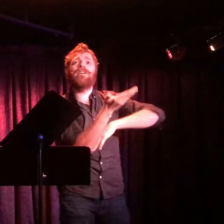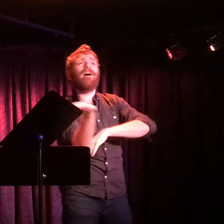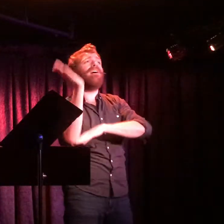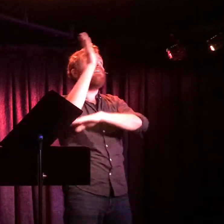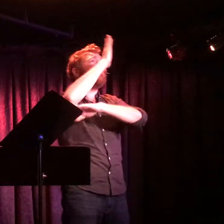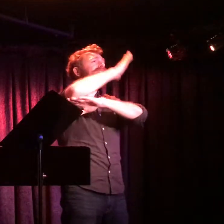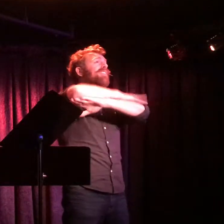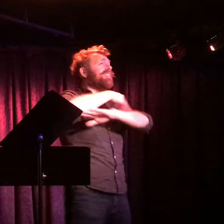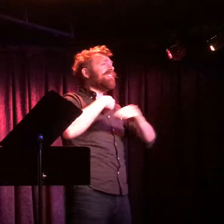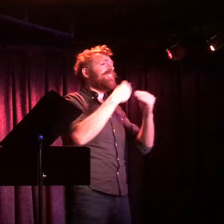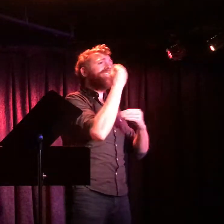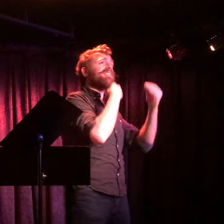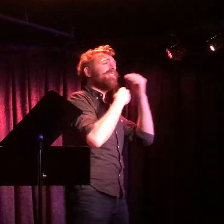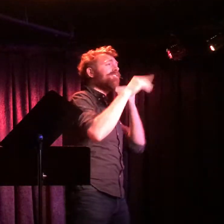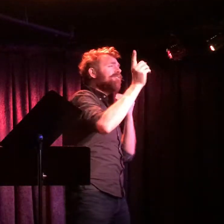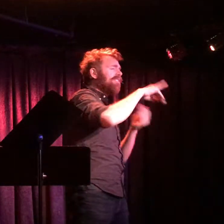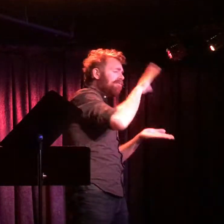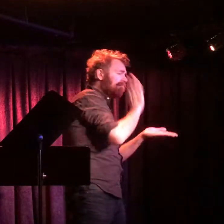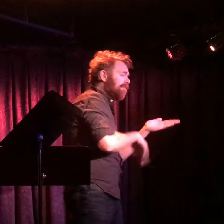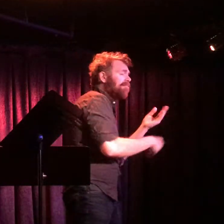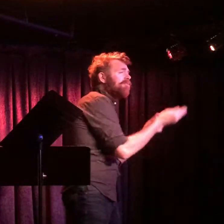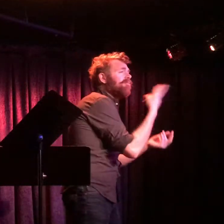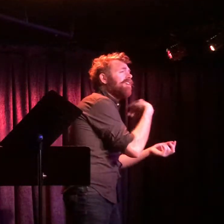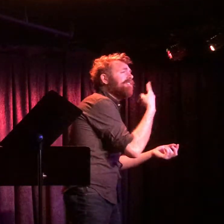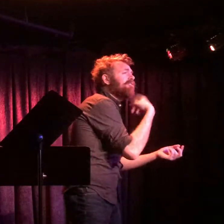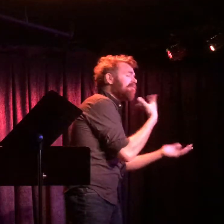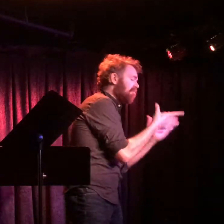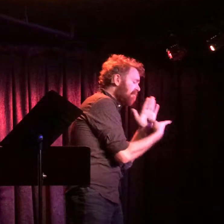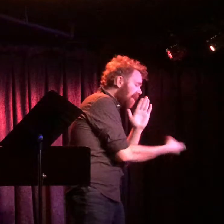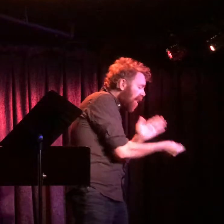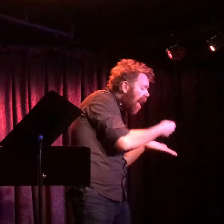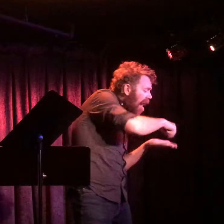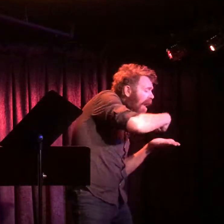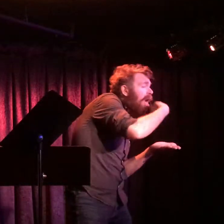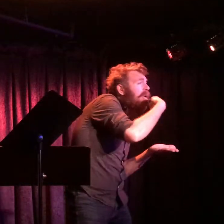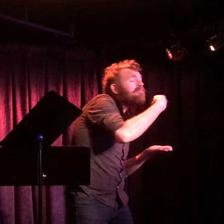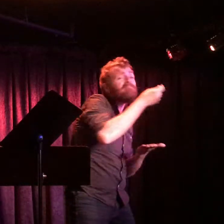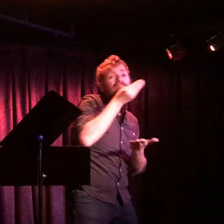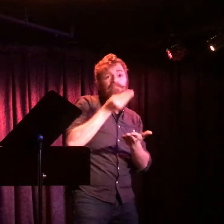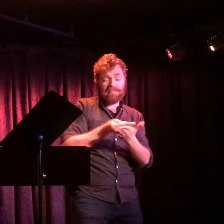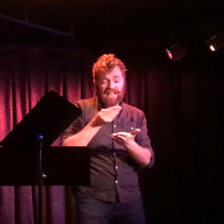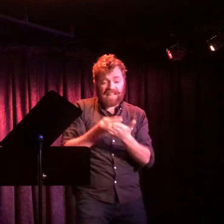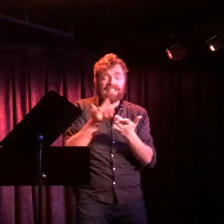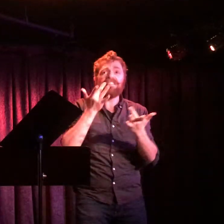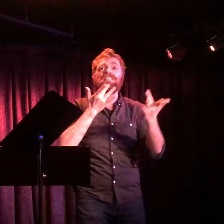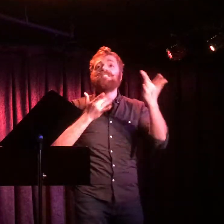Eating at a greasy spoon to save on my dough.